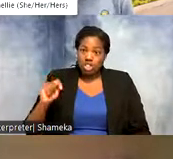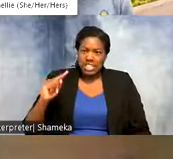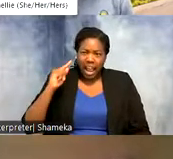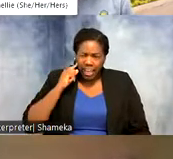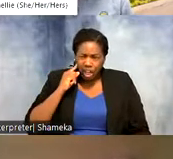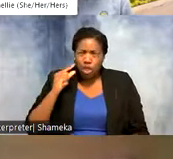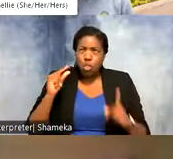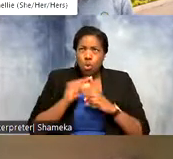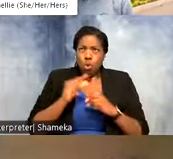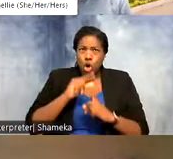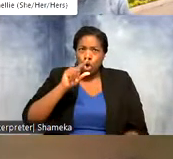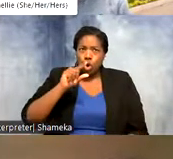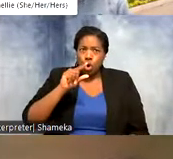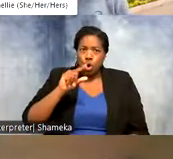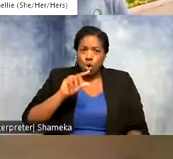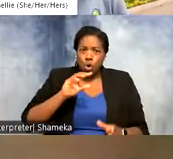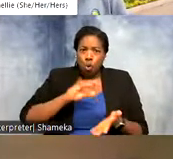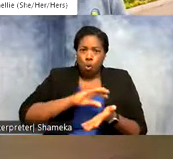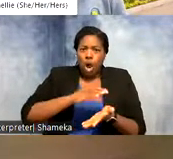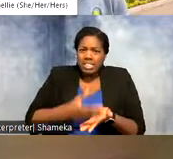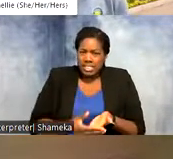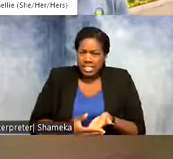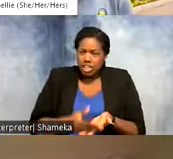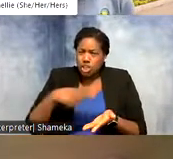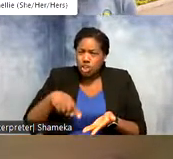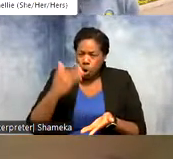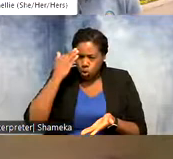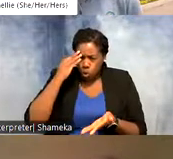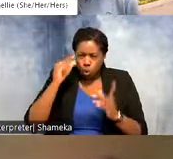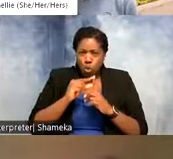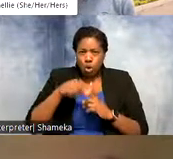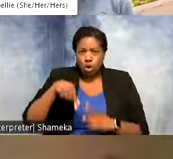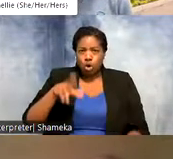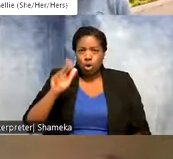quantity in your job title. Viewers, if you know what the word quantity means, put it in the chat.